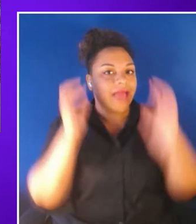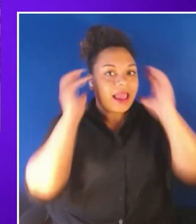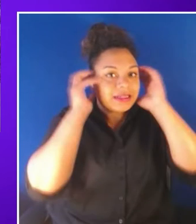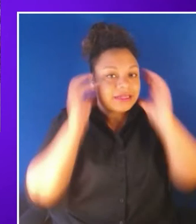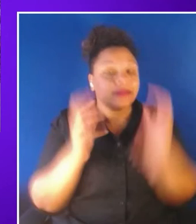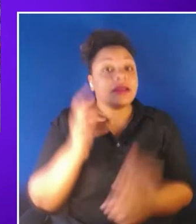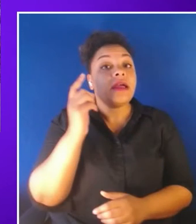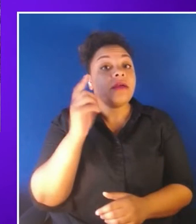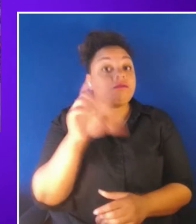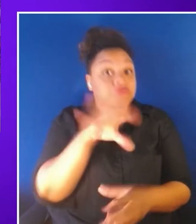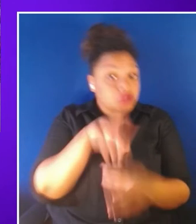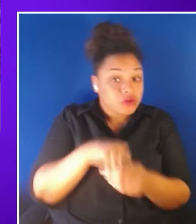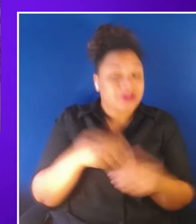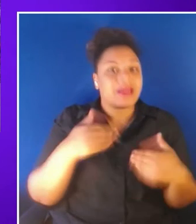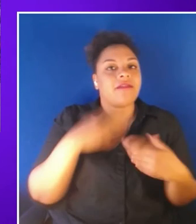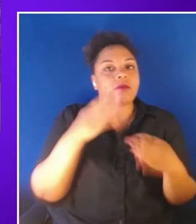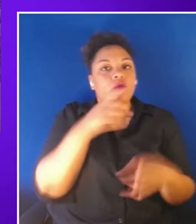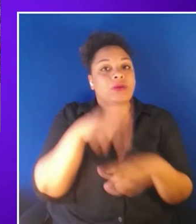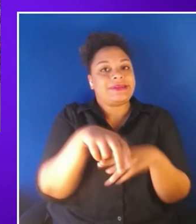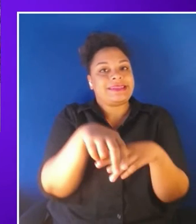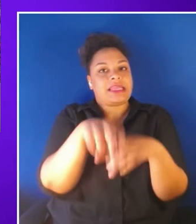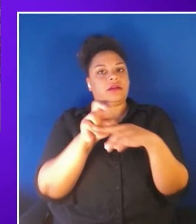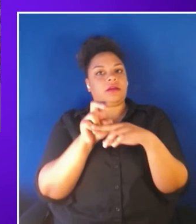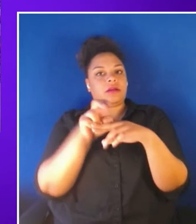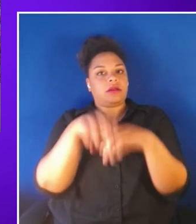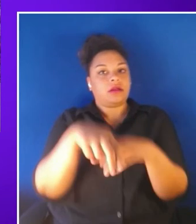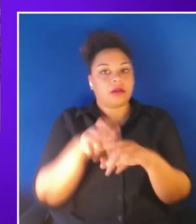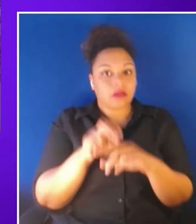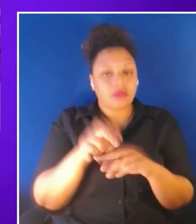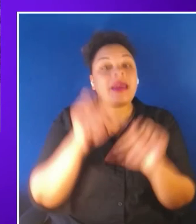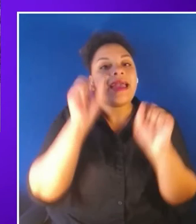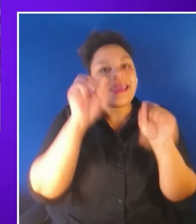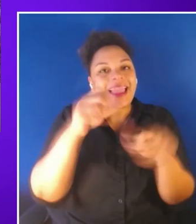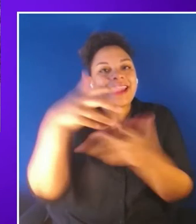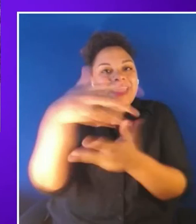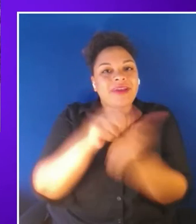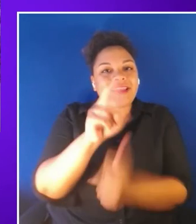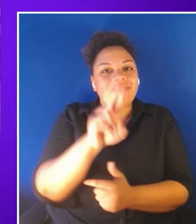to interact in VR as if they were standing up we've also awarded a two hundred and